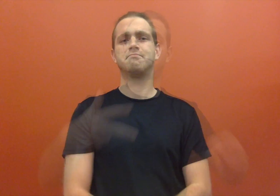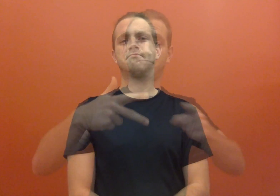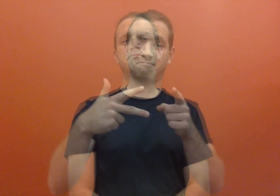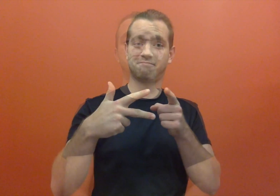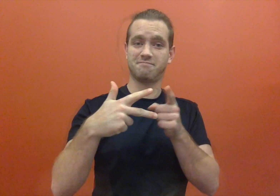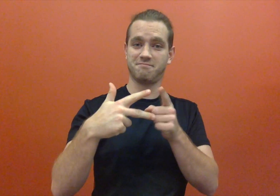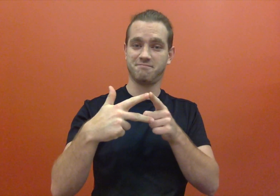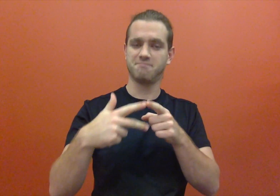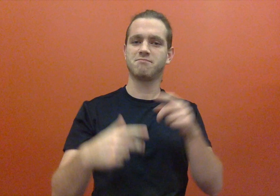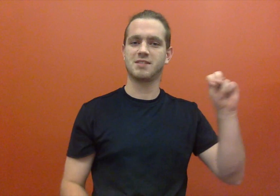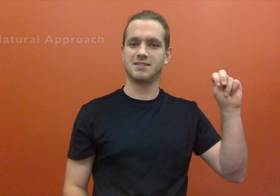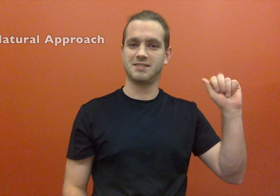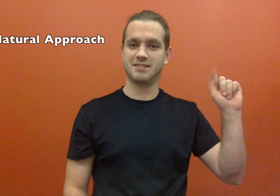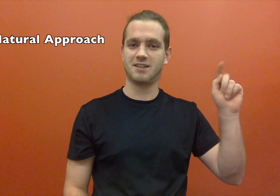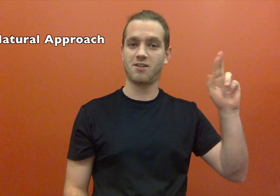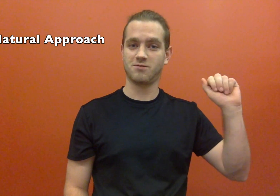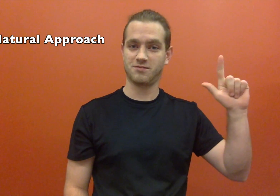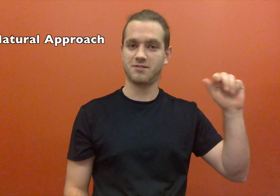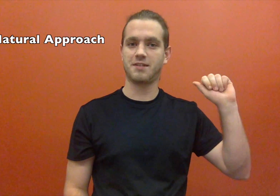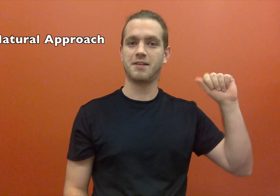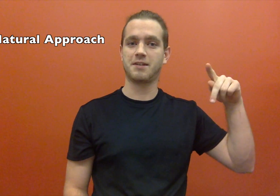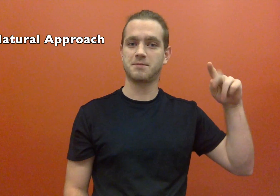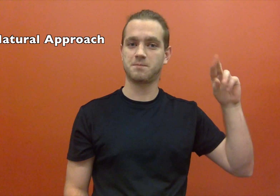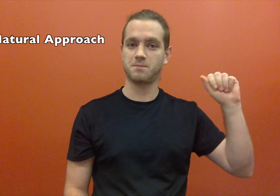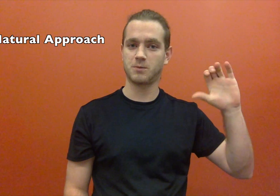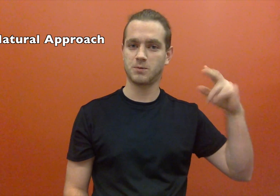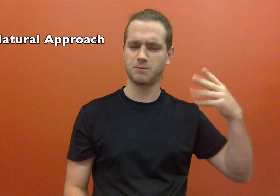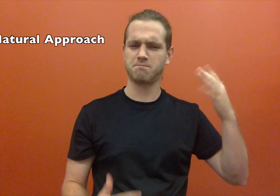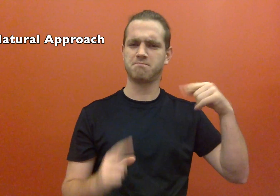The second method is Natural Approach.